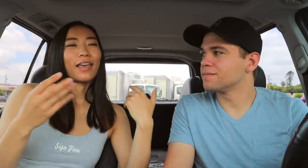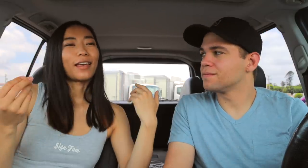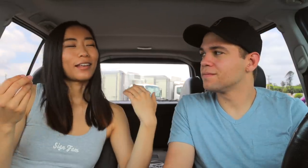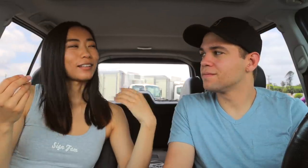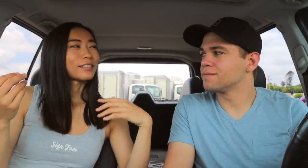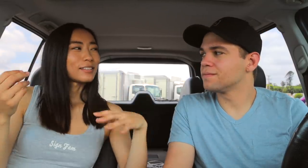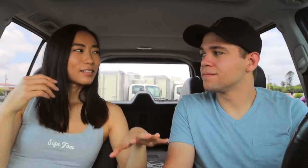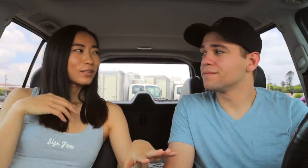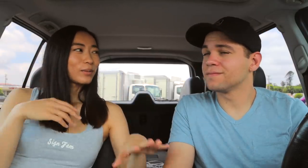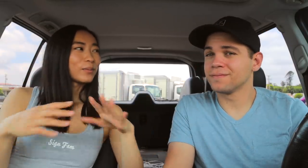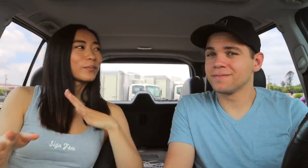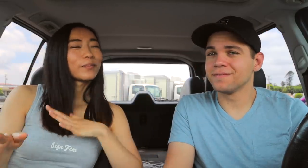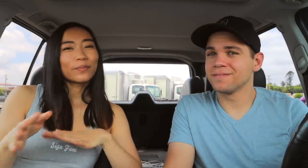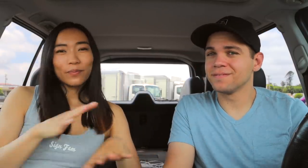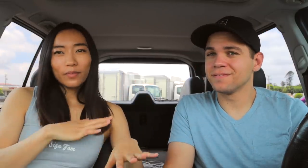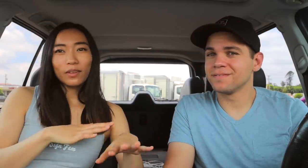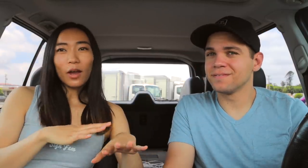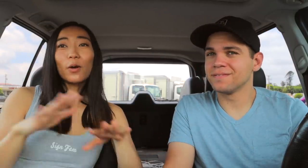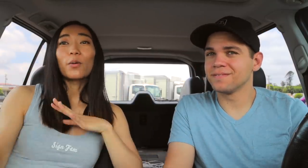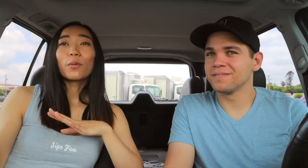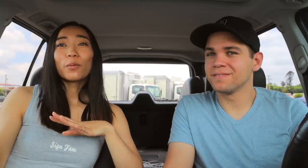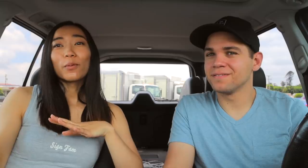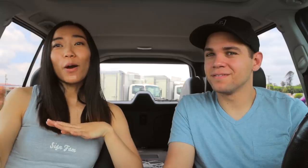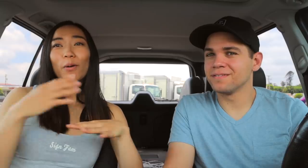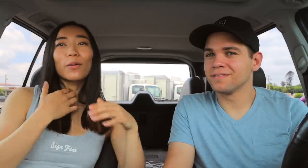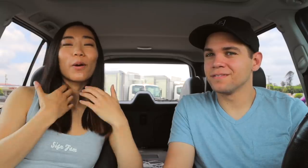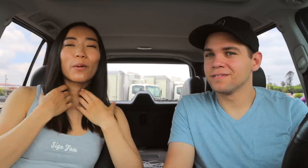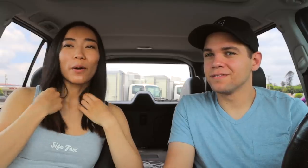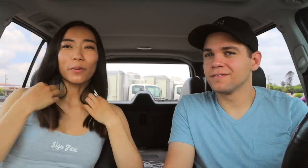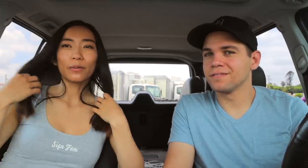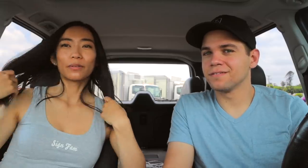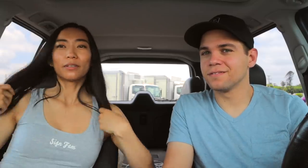and Oh! Oh, oh, oh